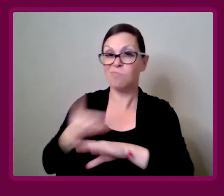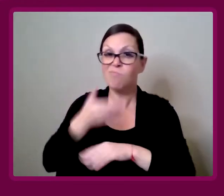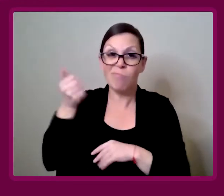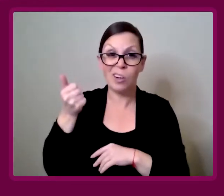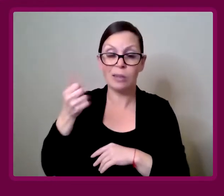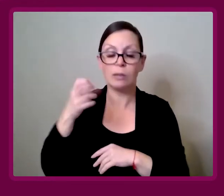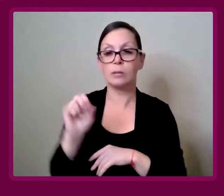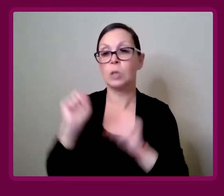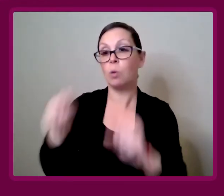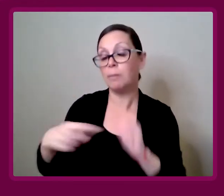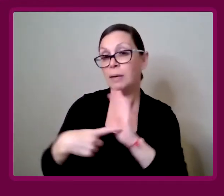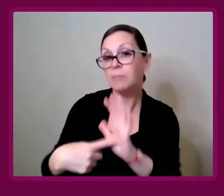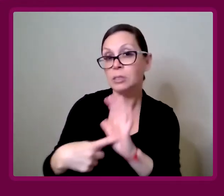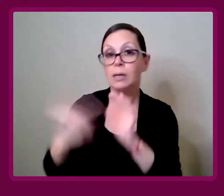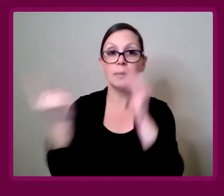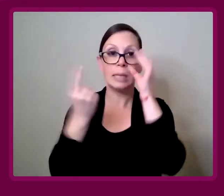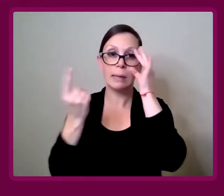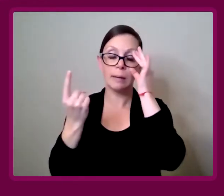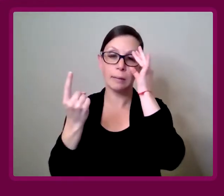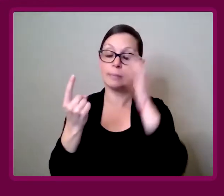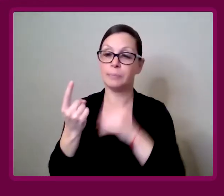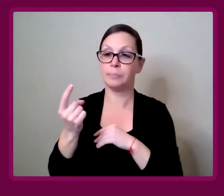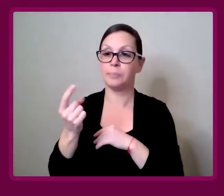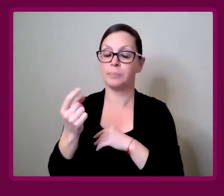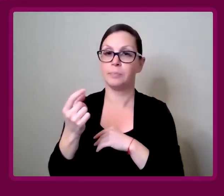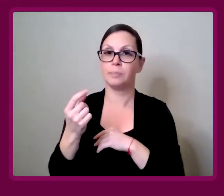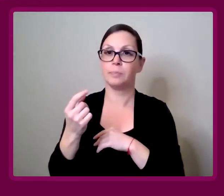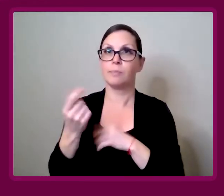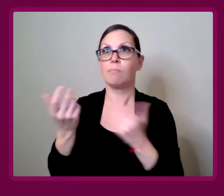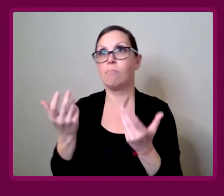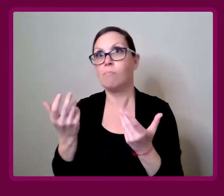Amy Francis-Smith: That can be something such as, no doubt some